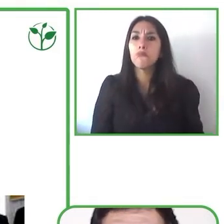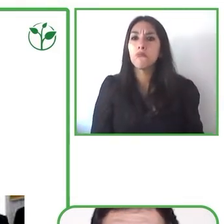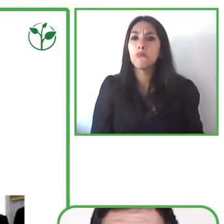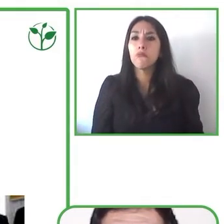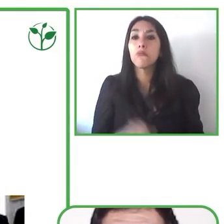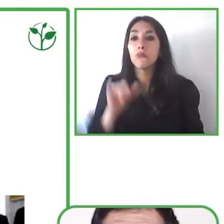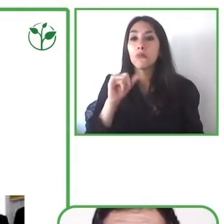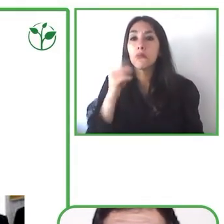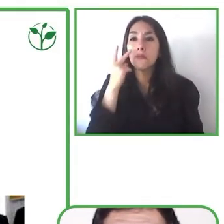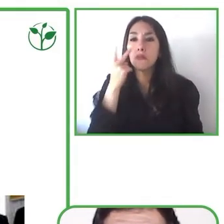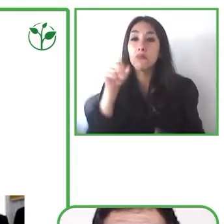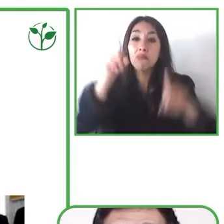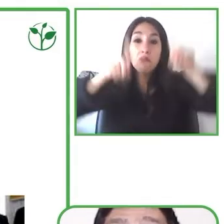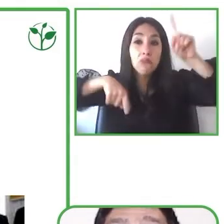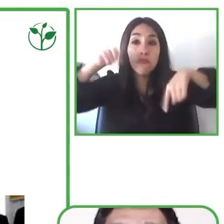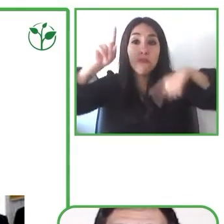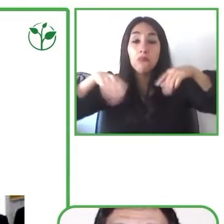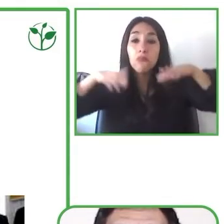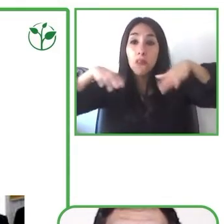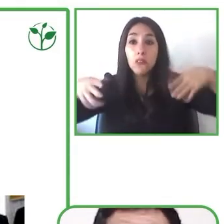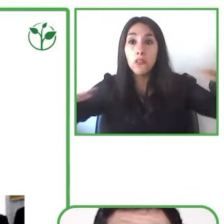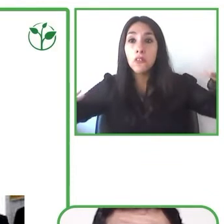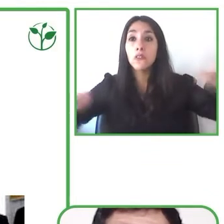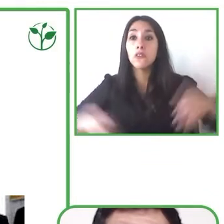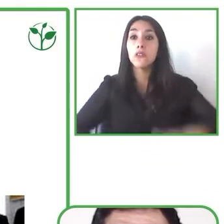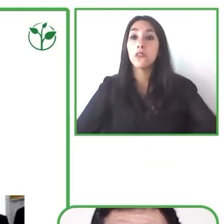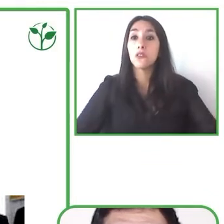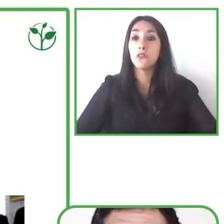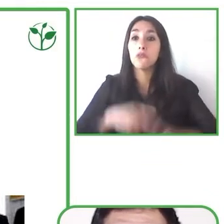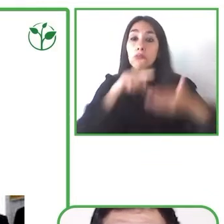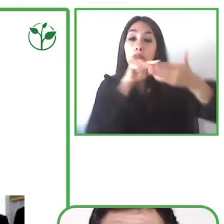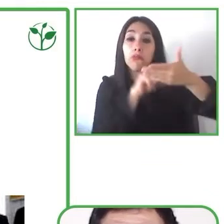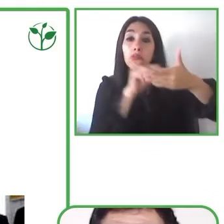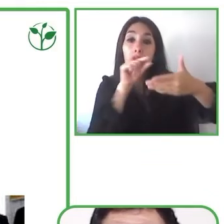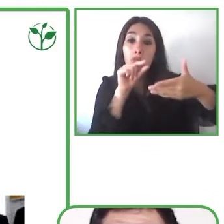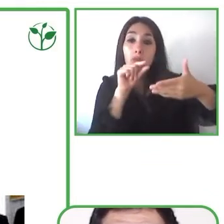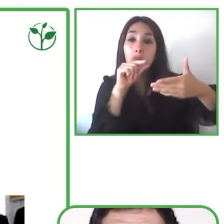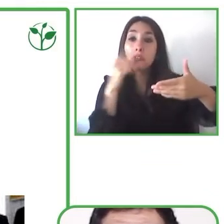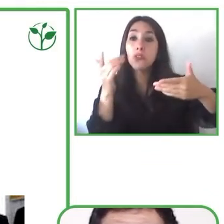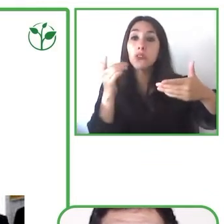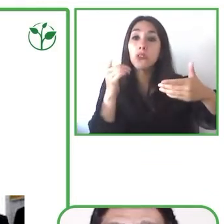group of children who did not benefit from this software especially those